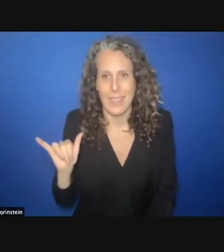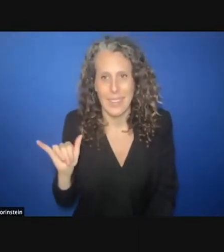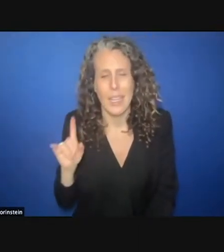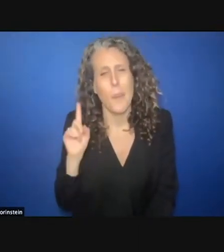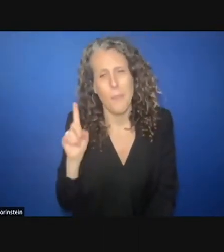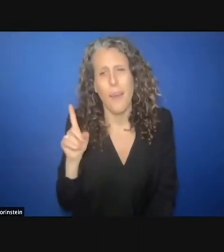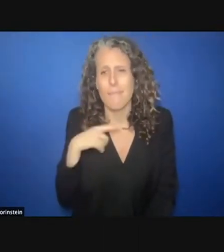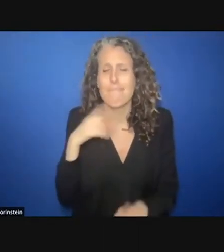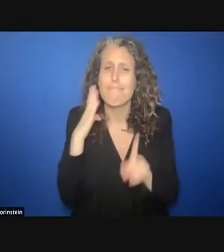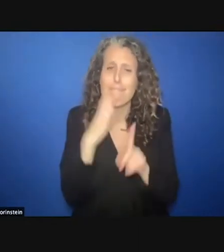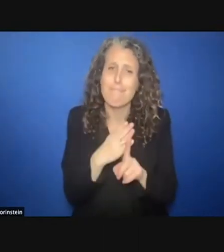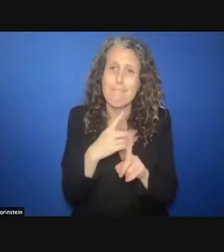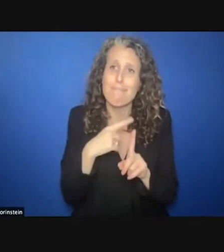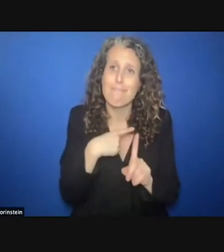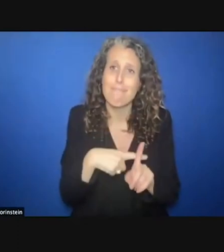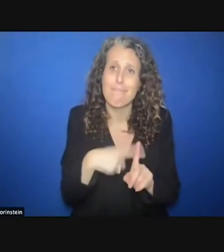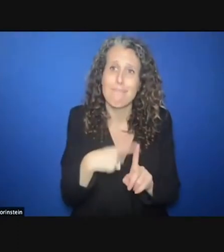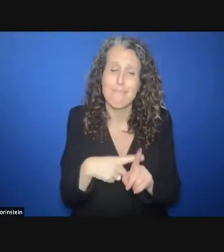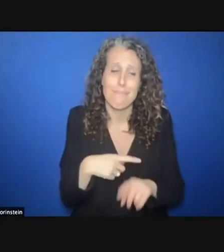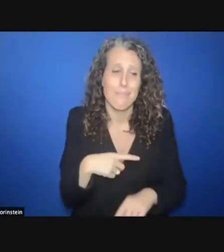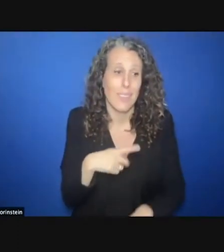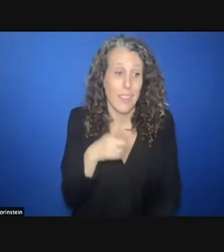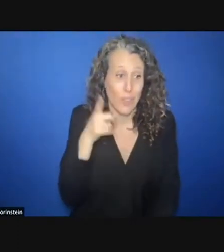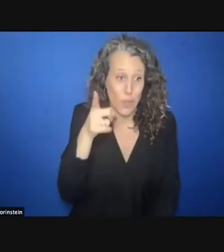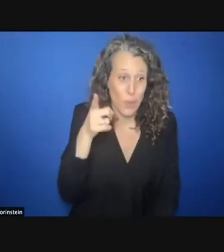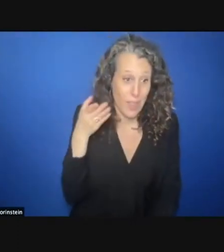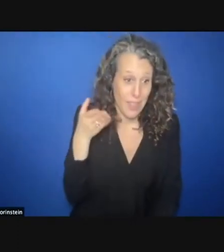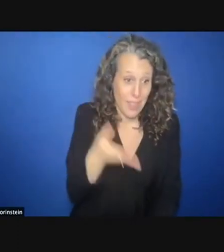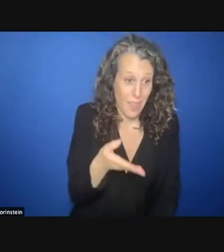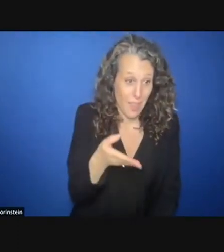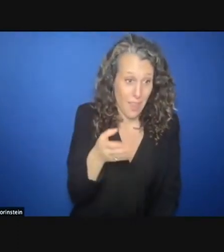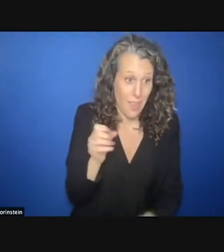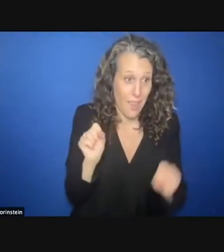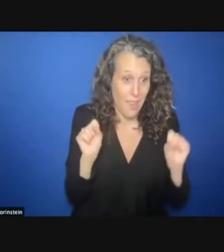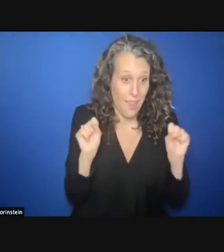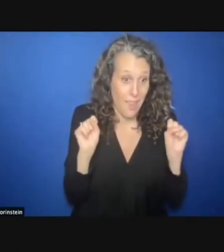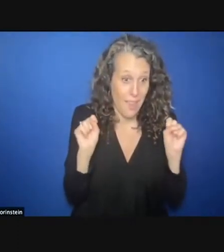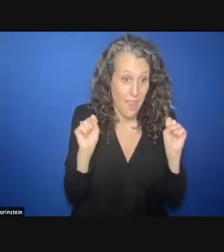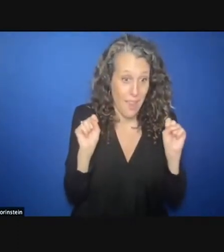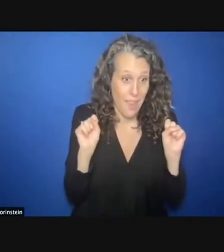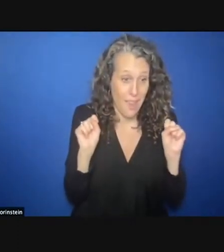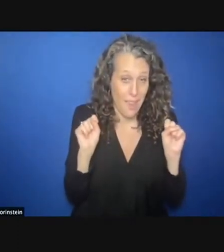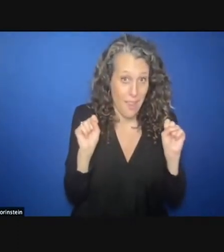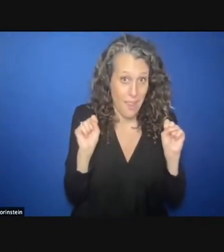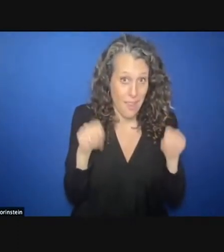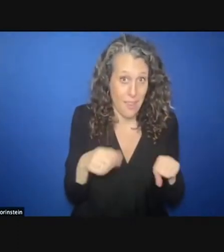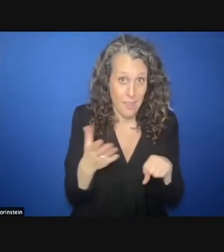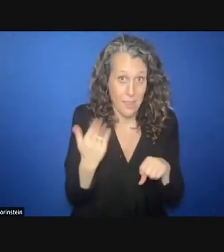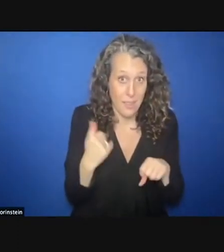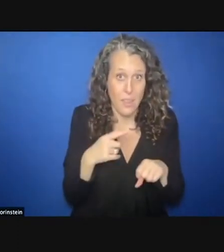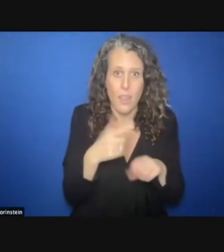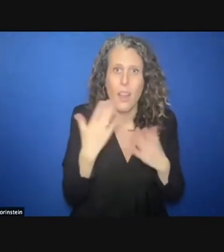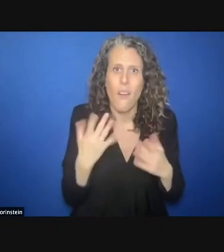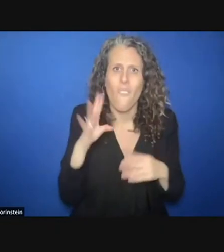possible spirit. William, if you're there can you come in? As you said you had four months of Zoom